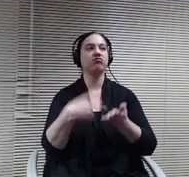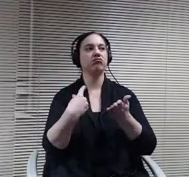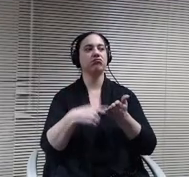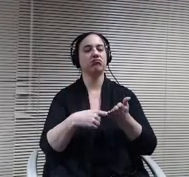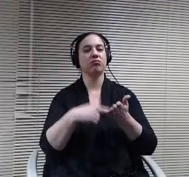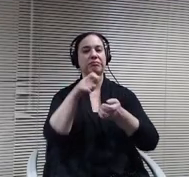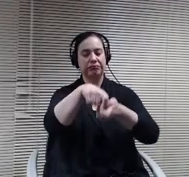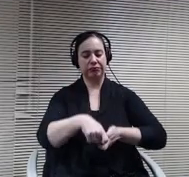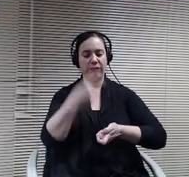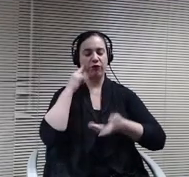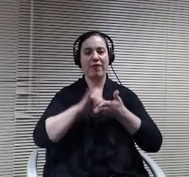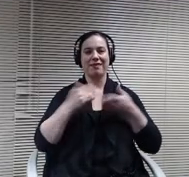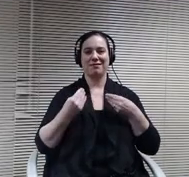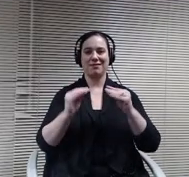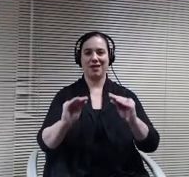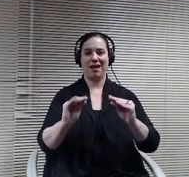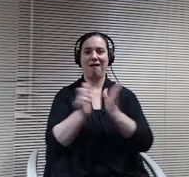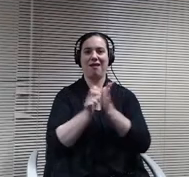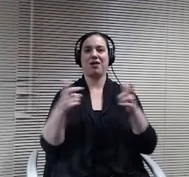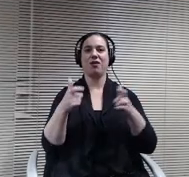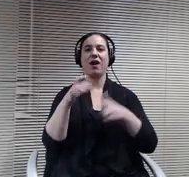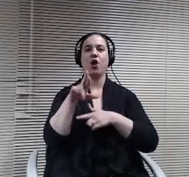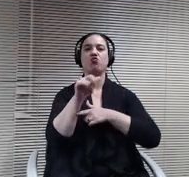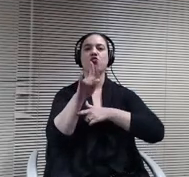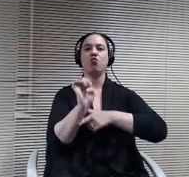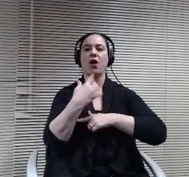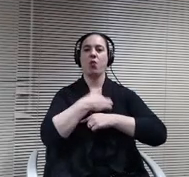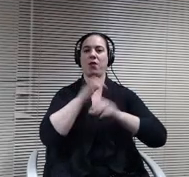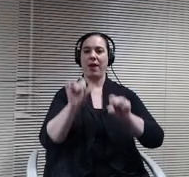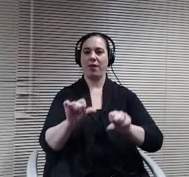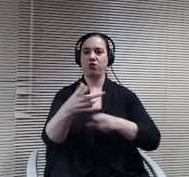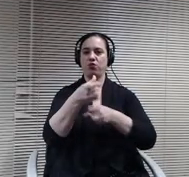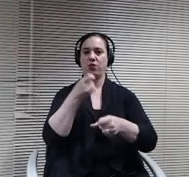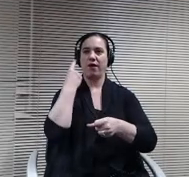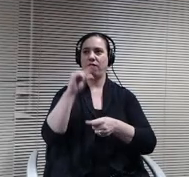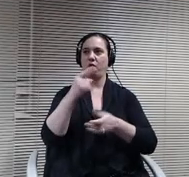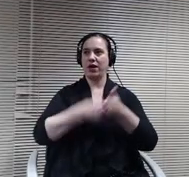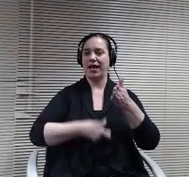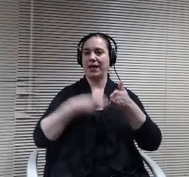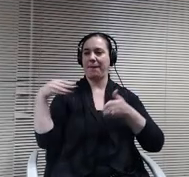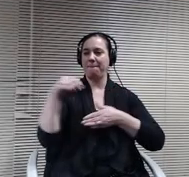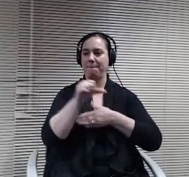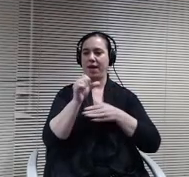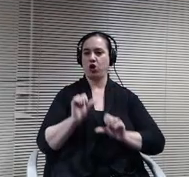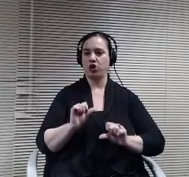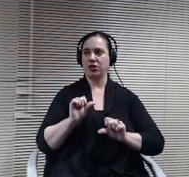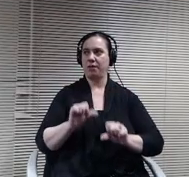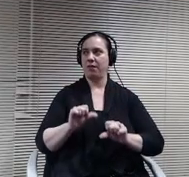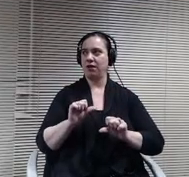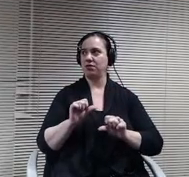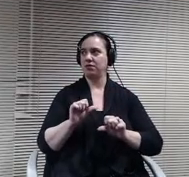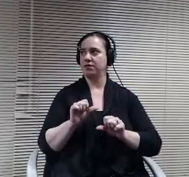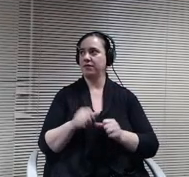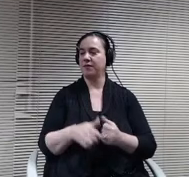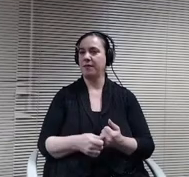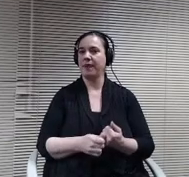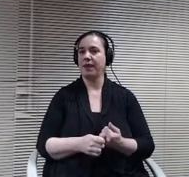taxpayers and how much money we're going to be able to save on this. Refunding some of Mr Bush Wall turned over to you.